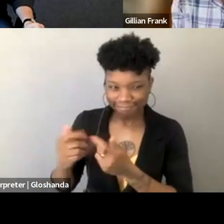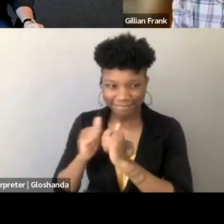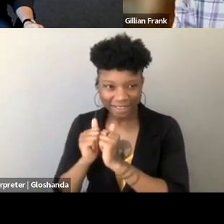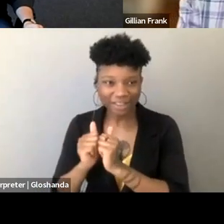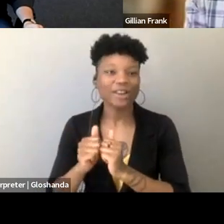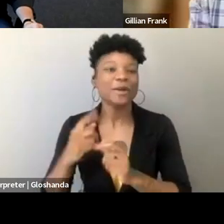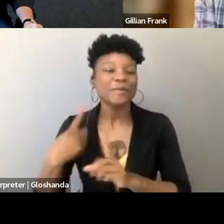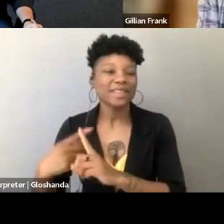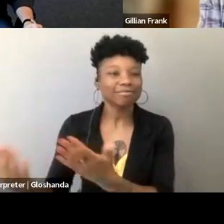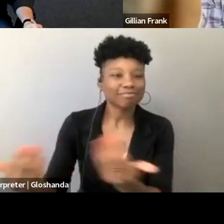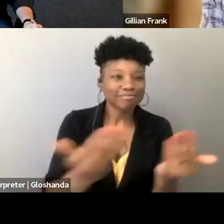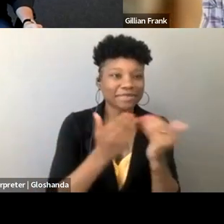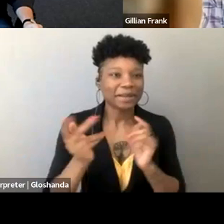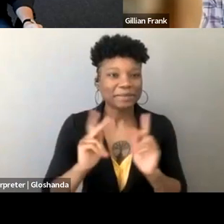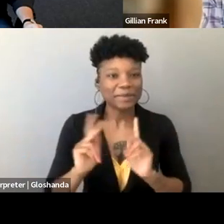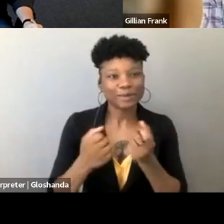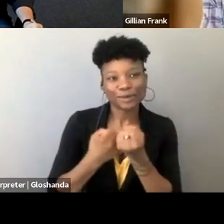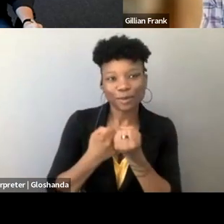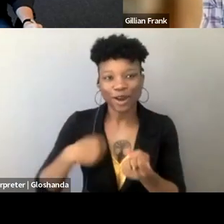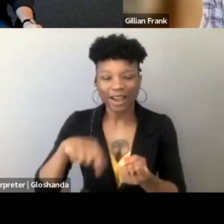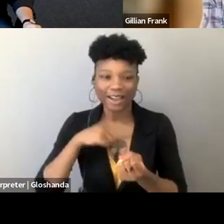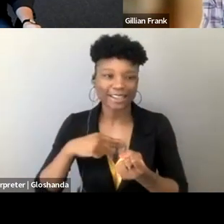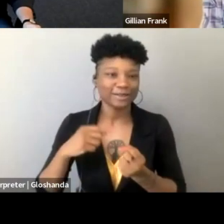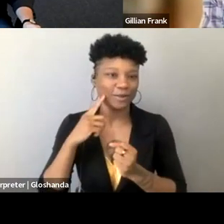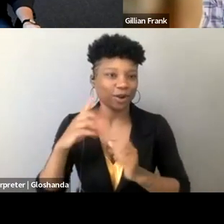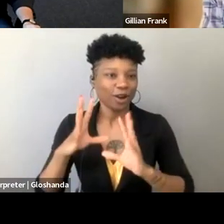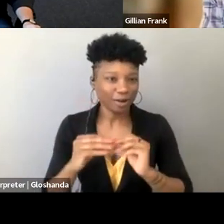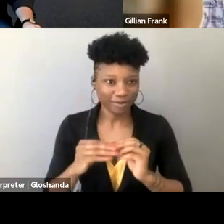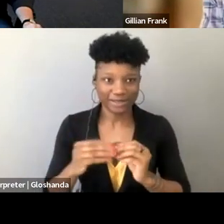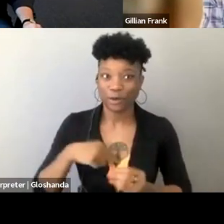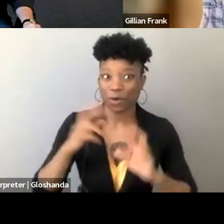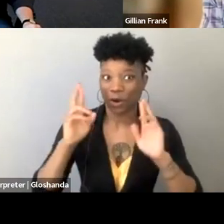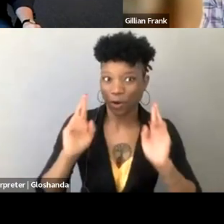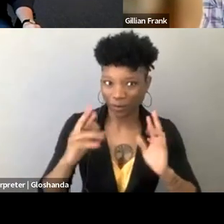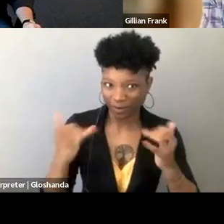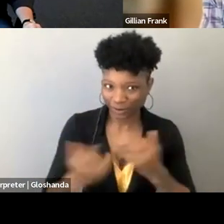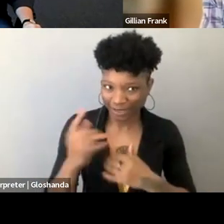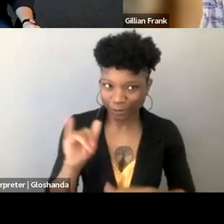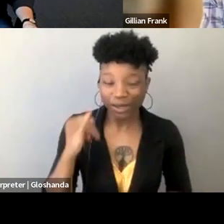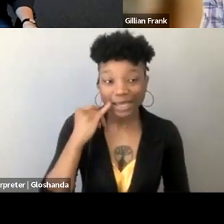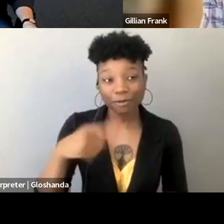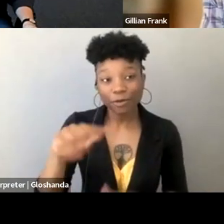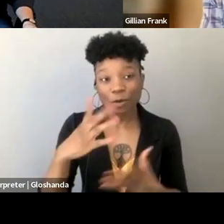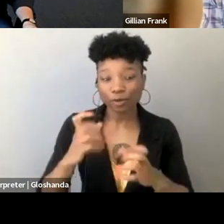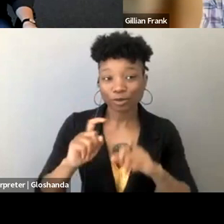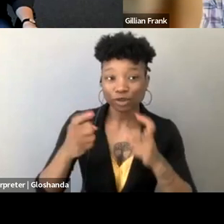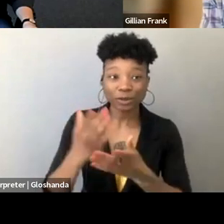to be part of putting this on with us, and that's what we're hoping to do today as well, if you would like to contribute in some way to ComstockCon,